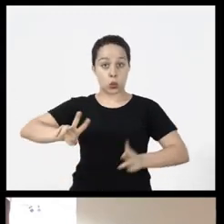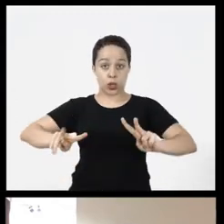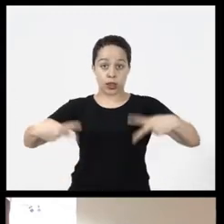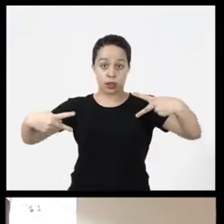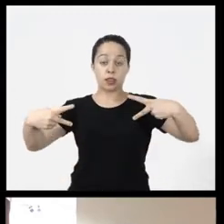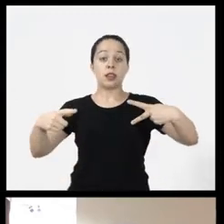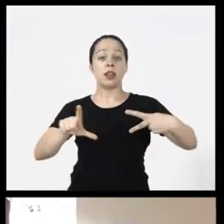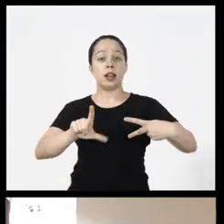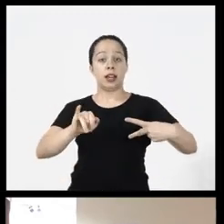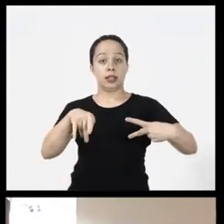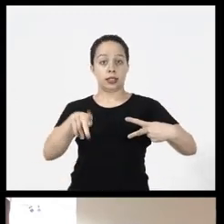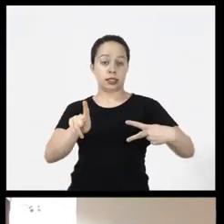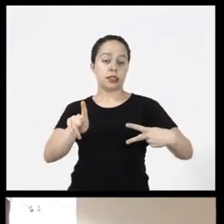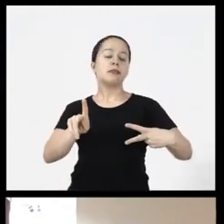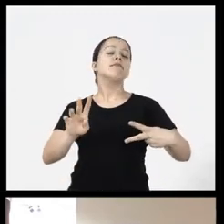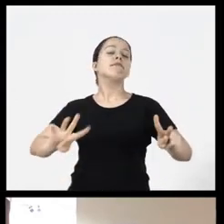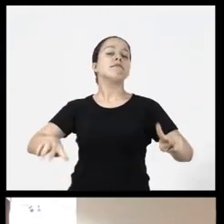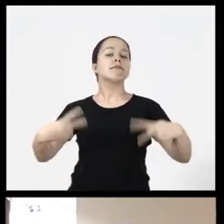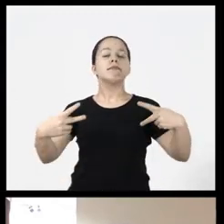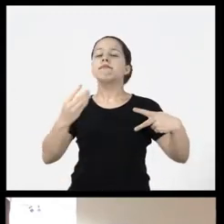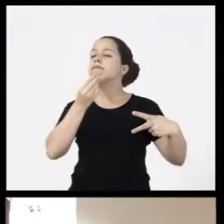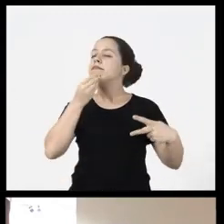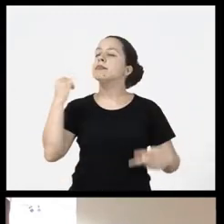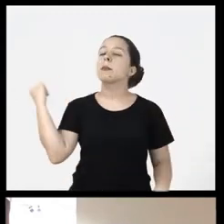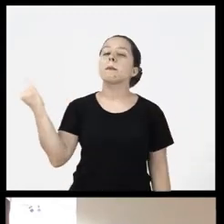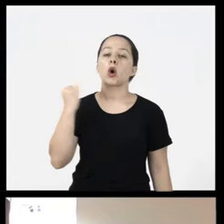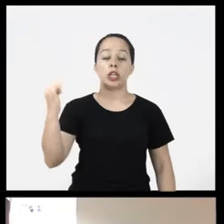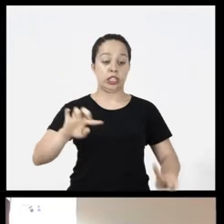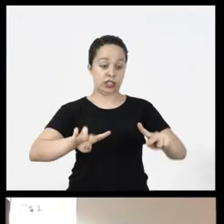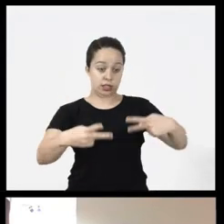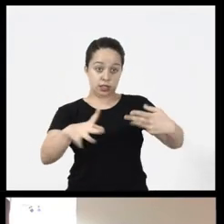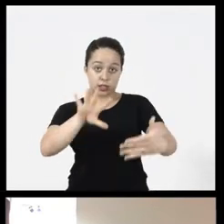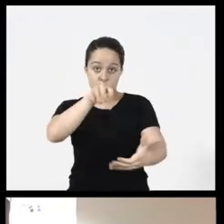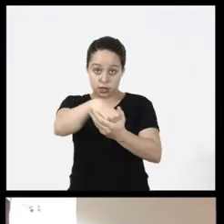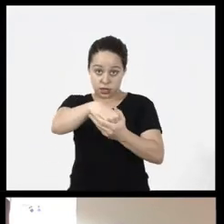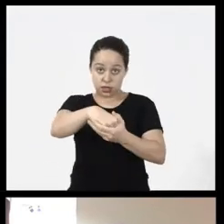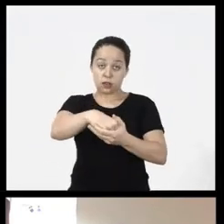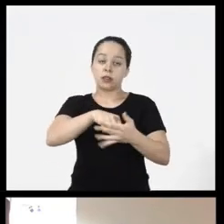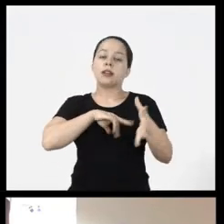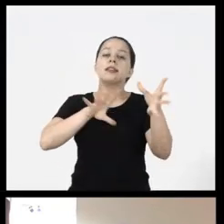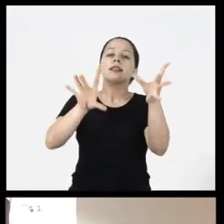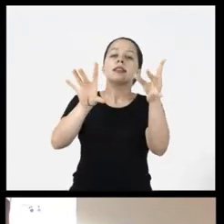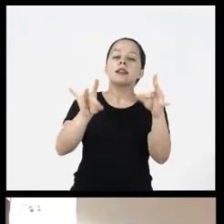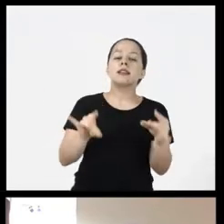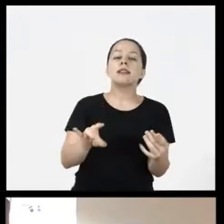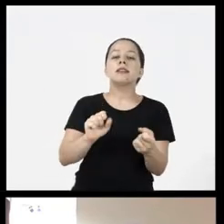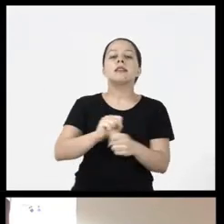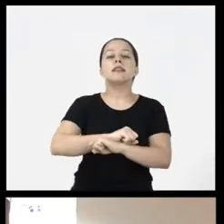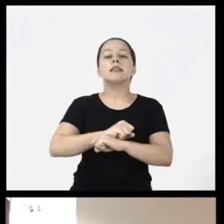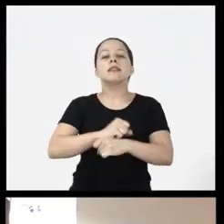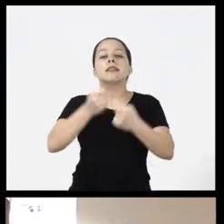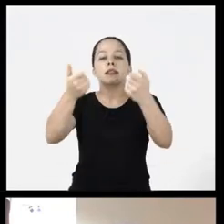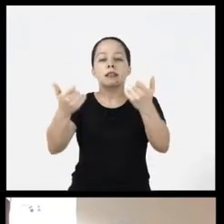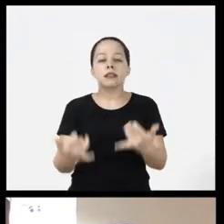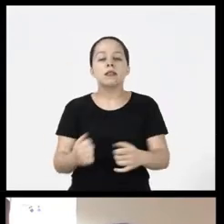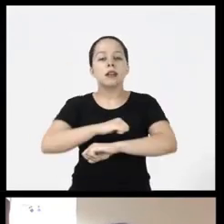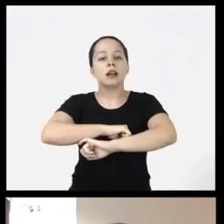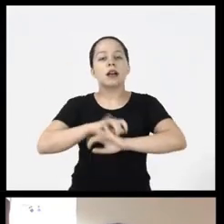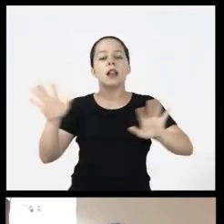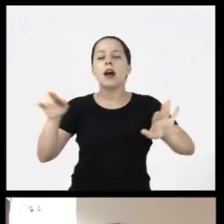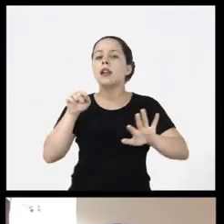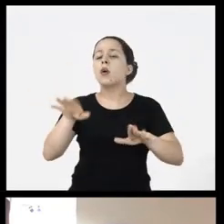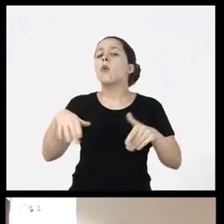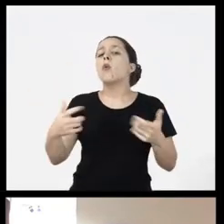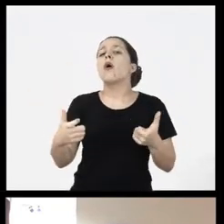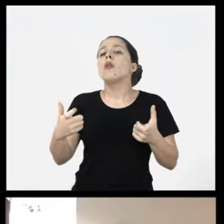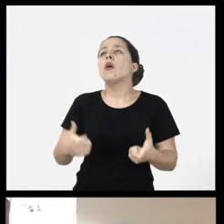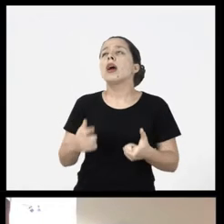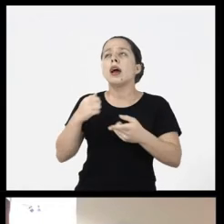use links it is very important that the link itself clearly describes the location to which